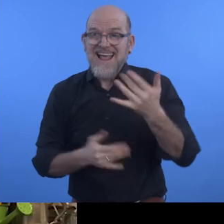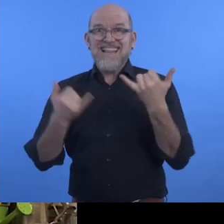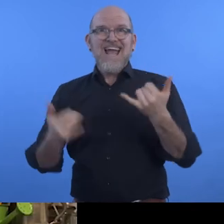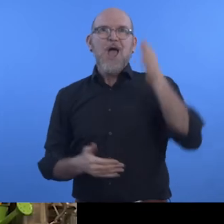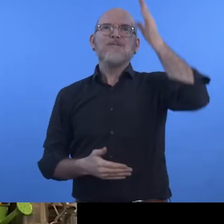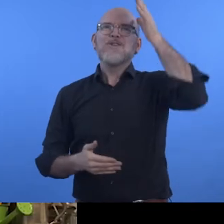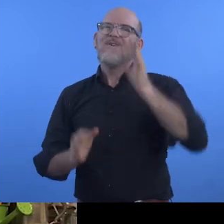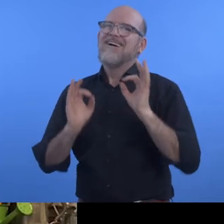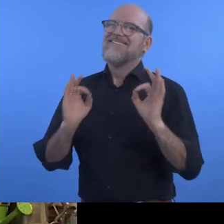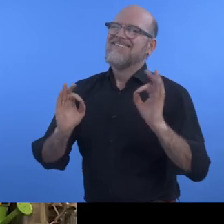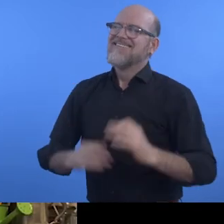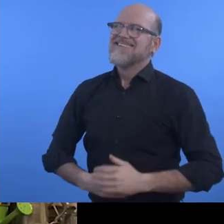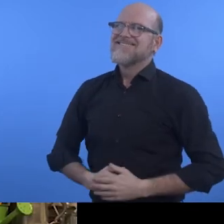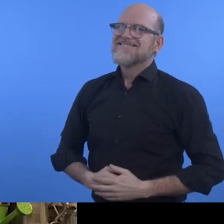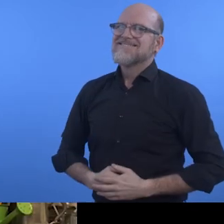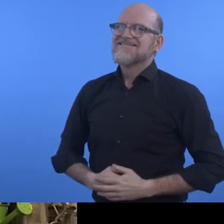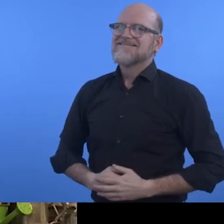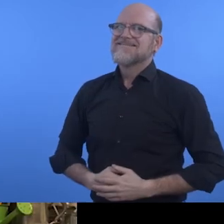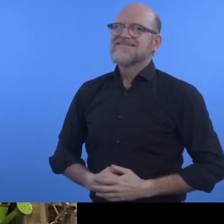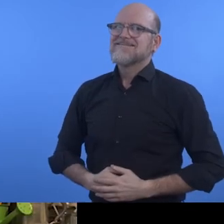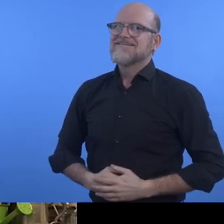to everybody - for now and for the future."